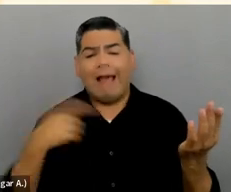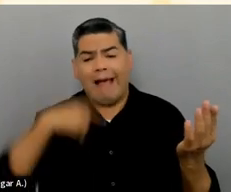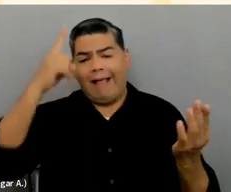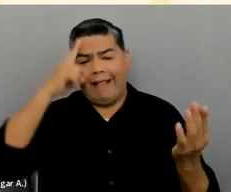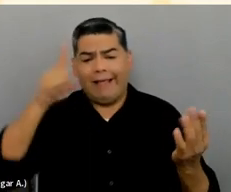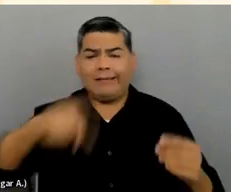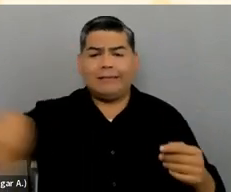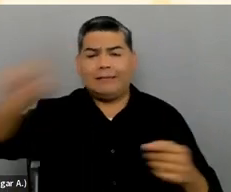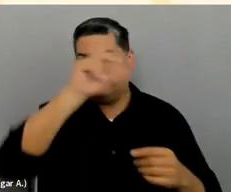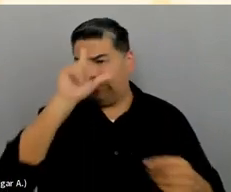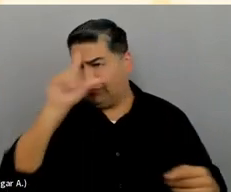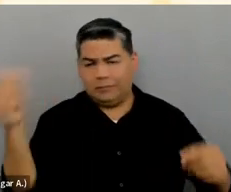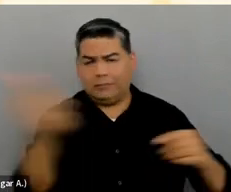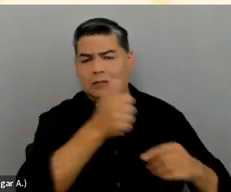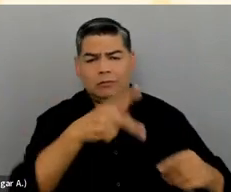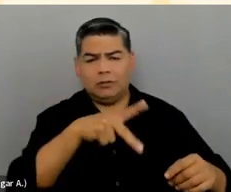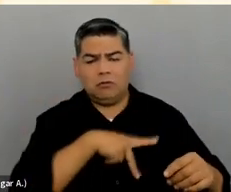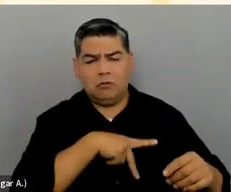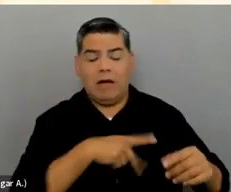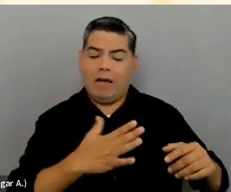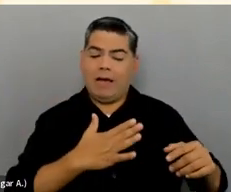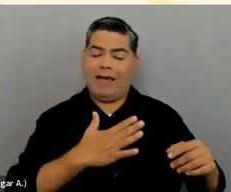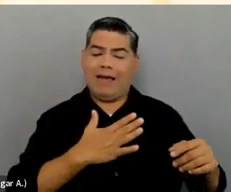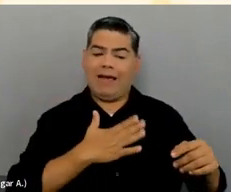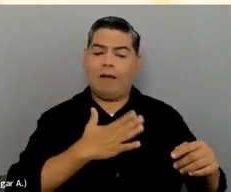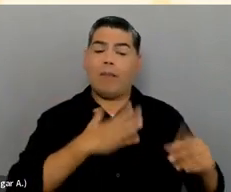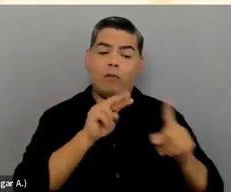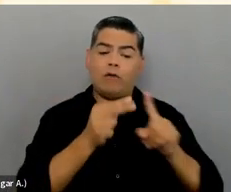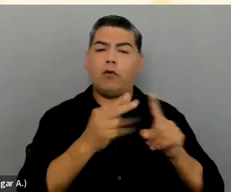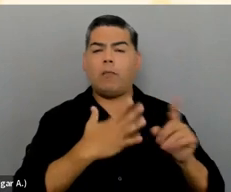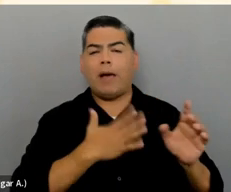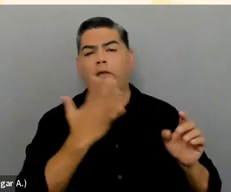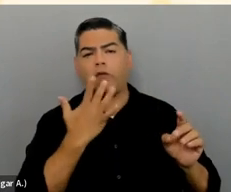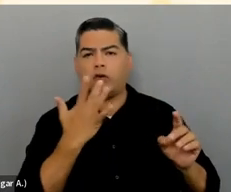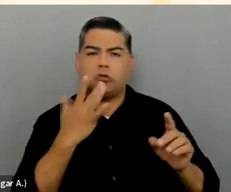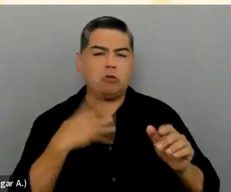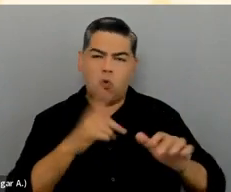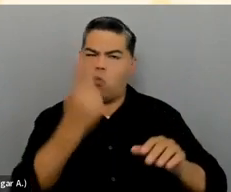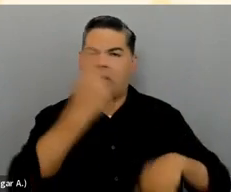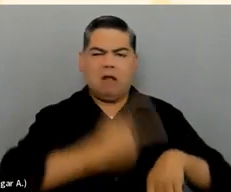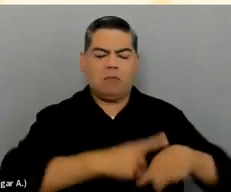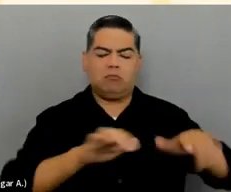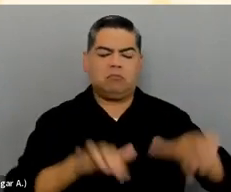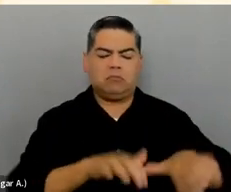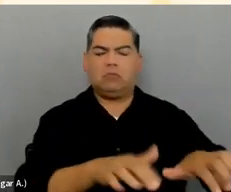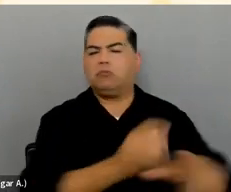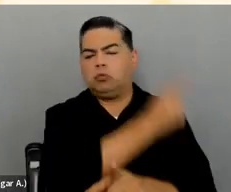I'm all for doing it right from the get go. And it marries in nicely with the whole idea of Universal Design